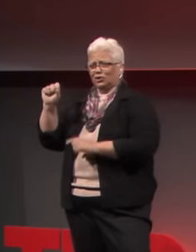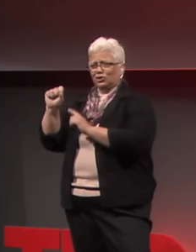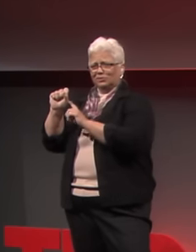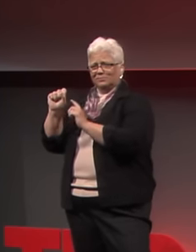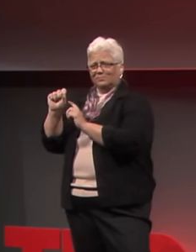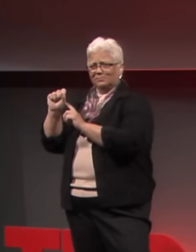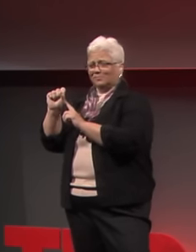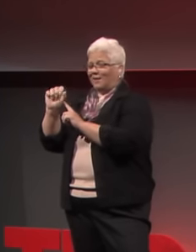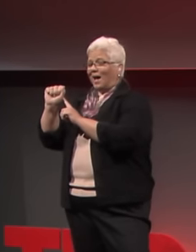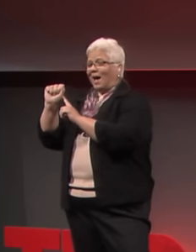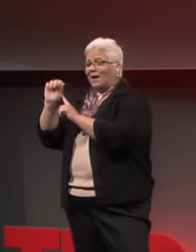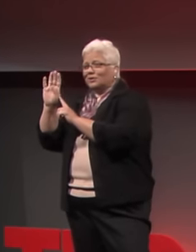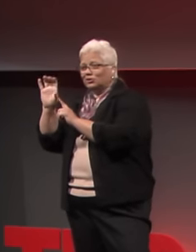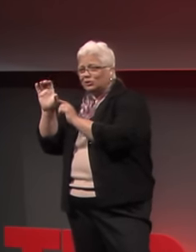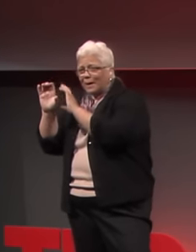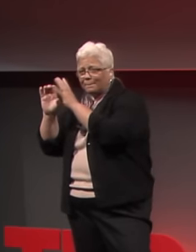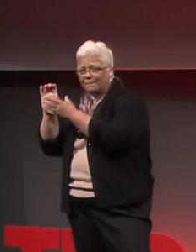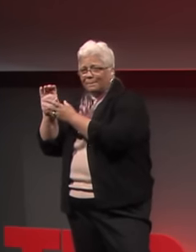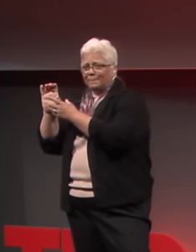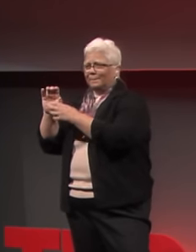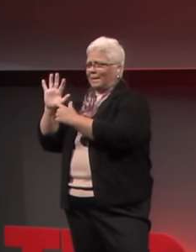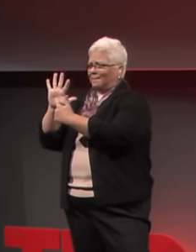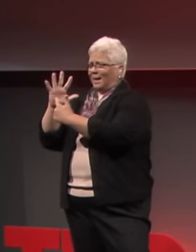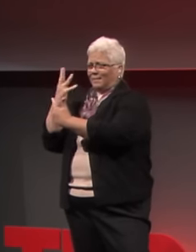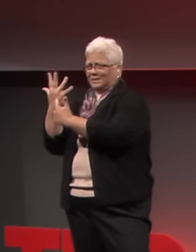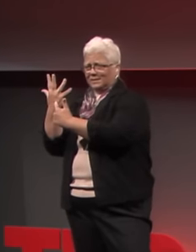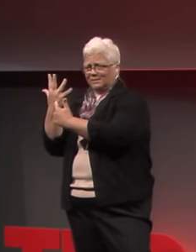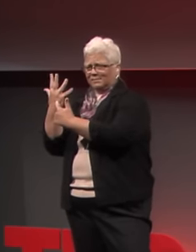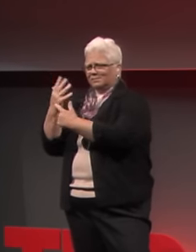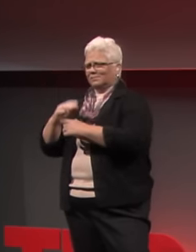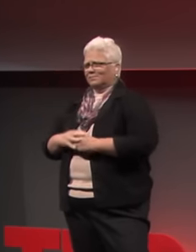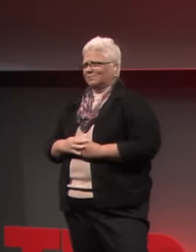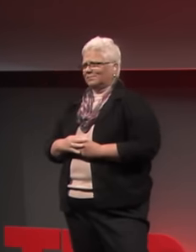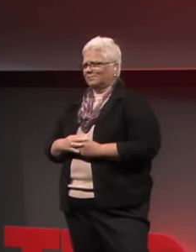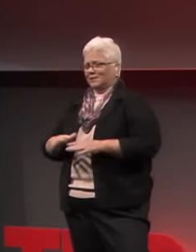hand shape, locations, and the Five Parameters of Sign,